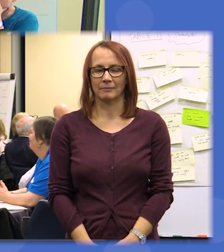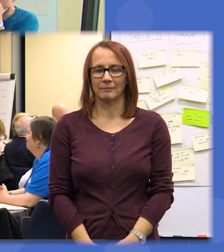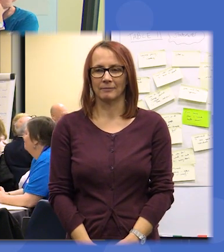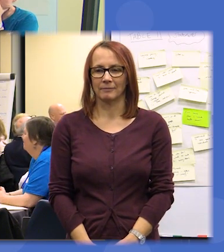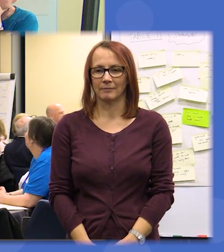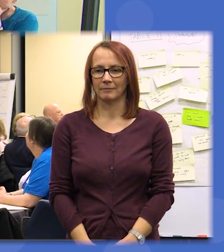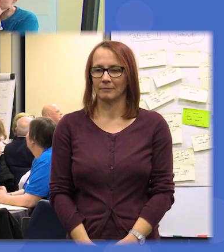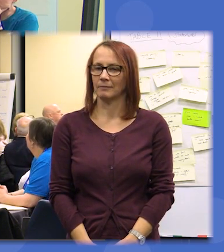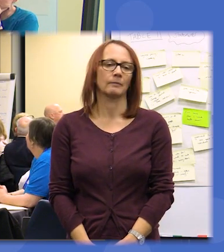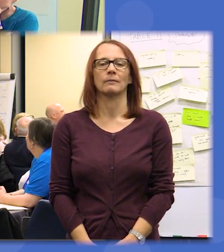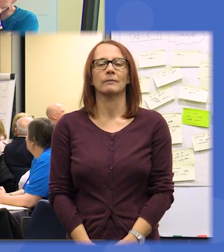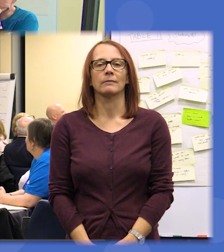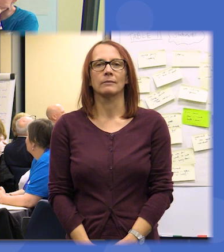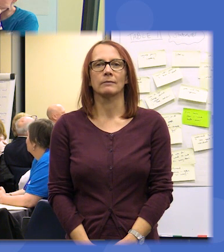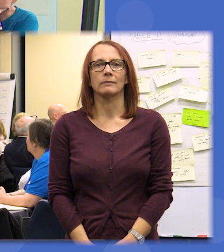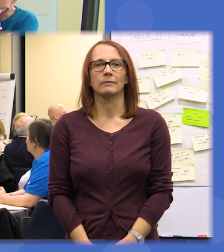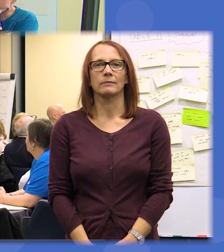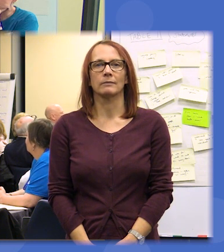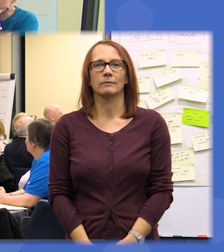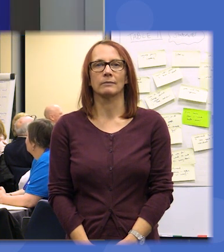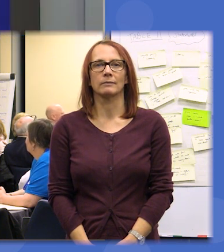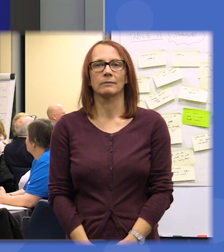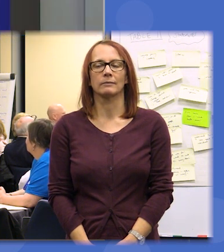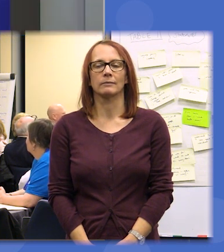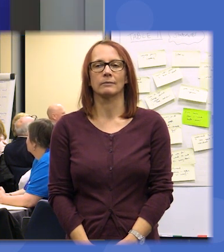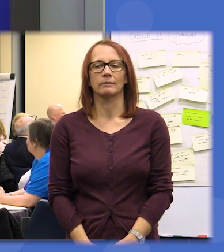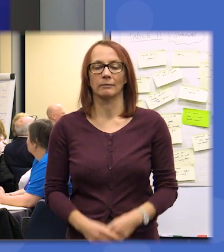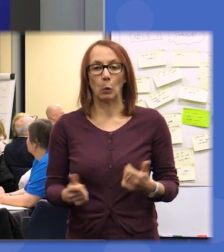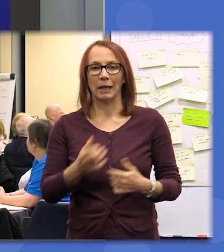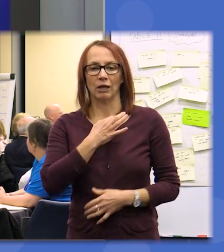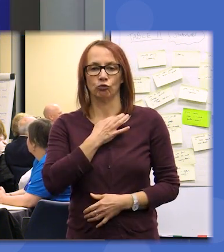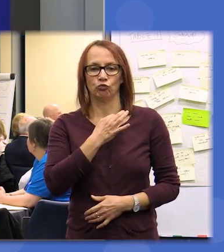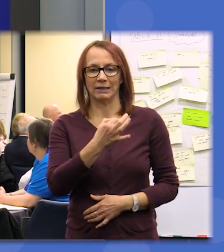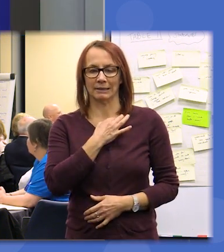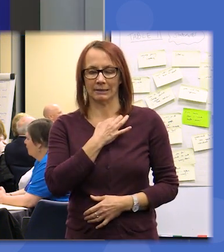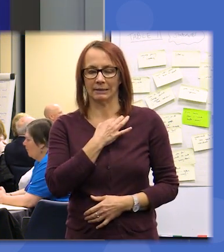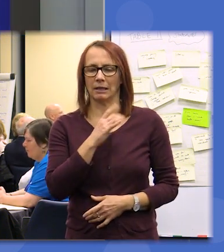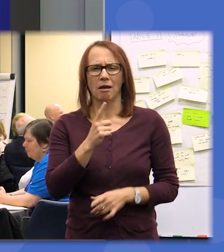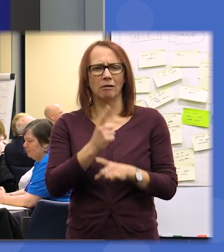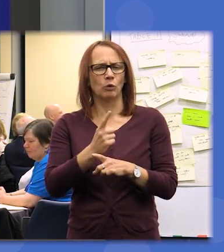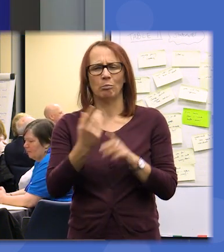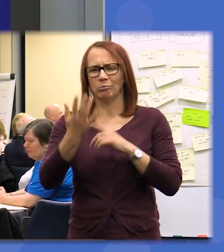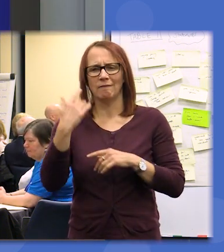okay so yeah risks em and I've mentioned earlier on that we'll be working after